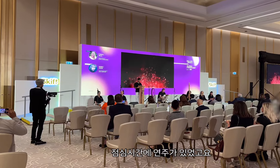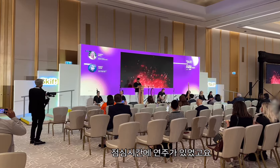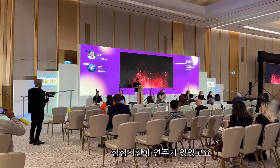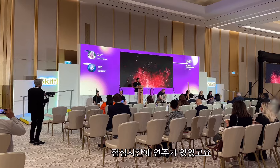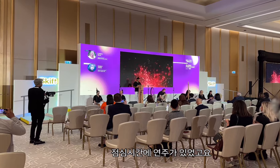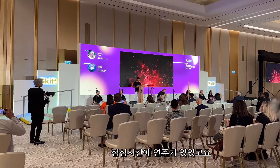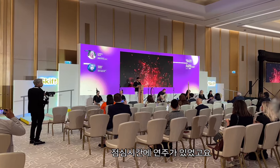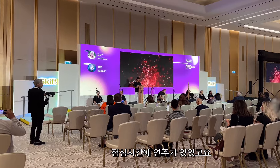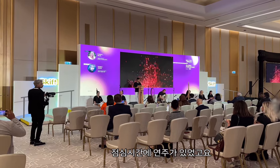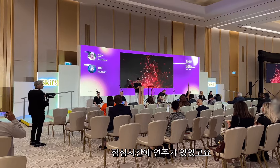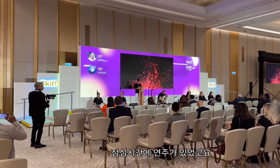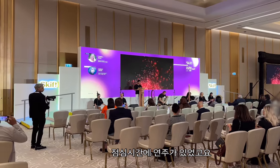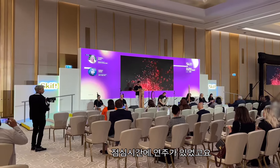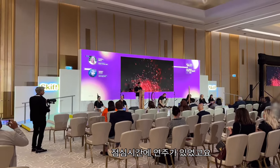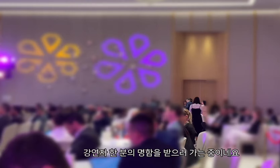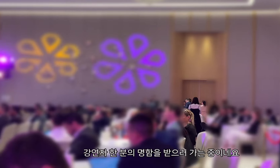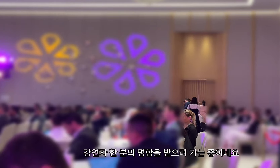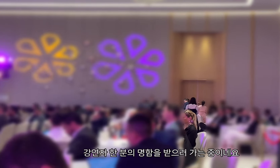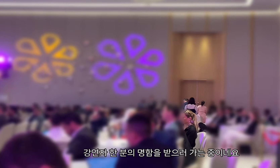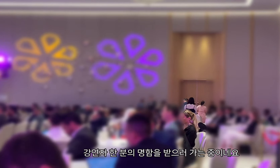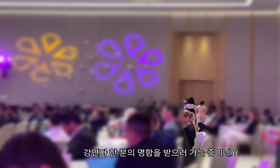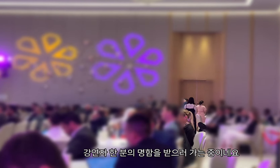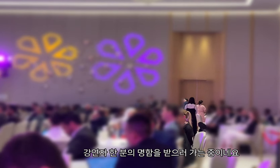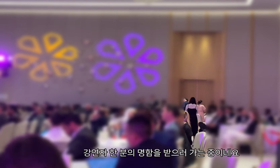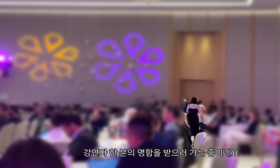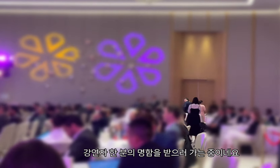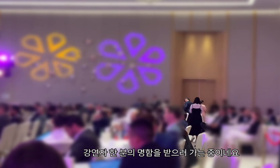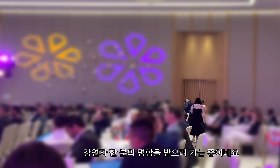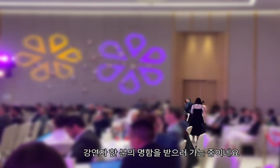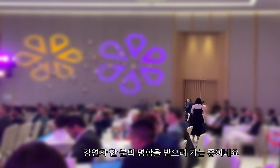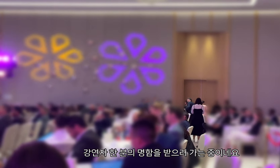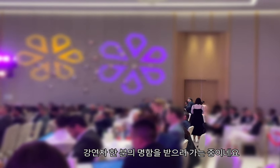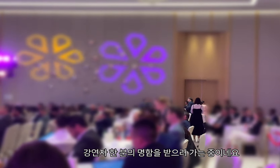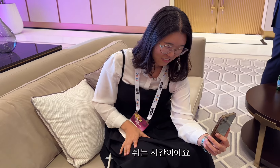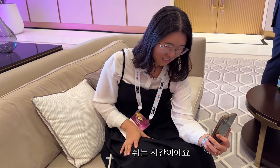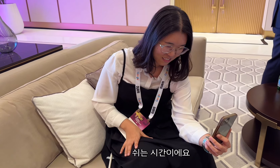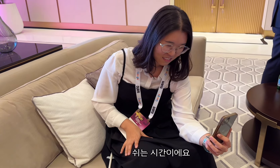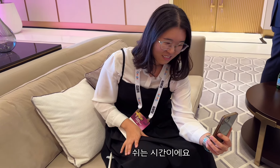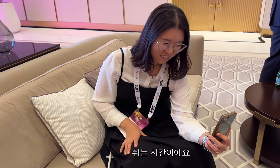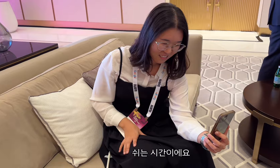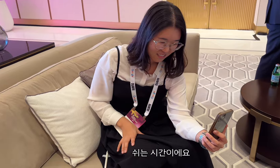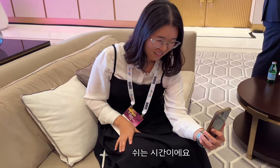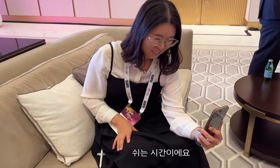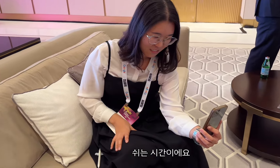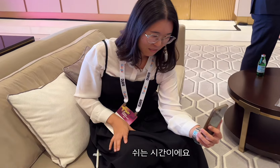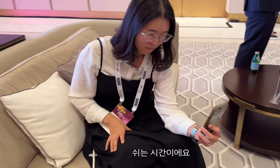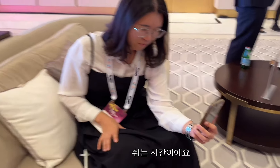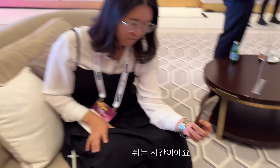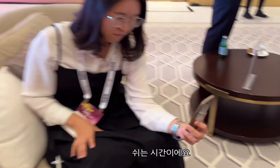There was a performance during lunch and one of the speakers. She is on her way to get a business card. It's time for a break.